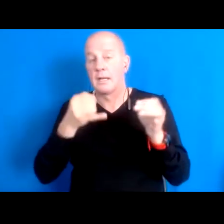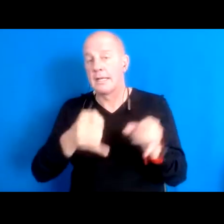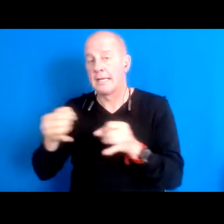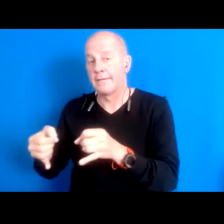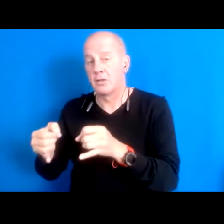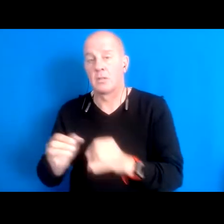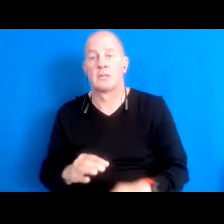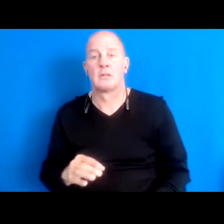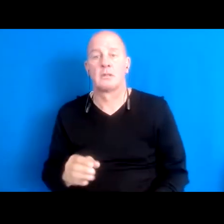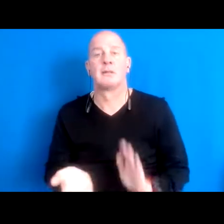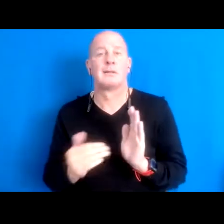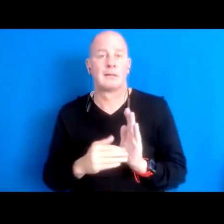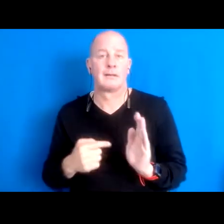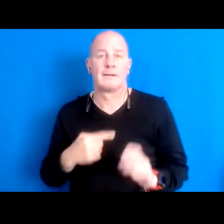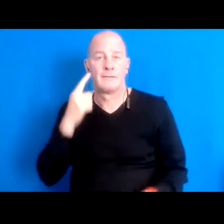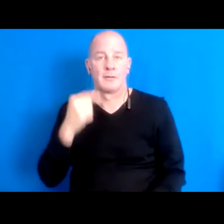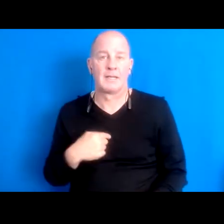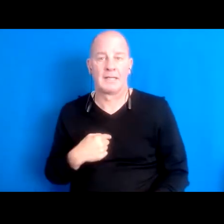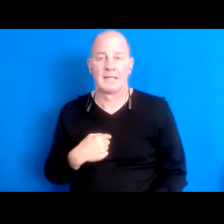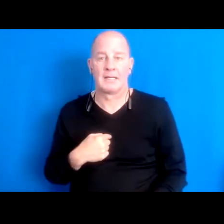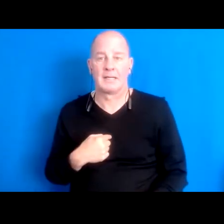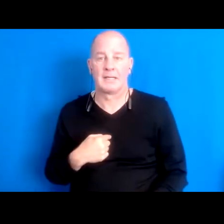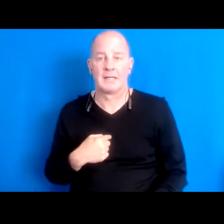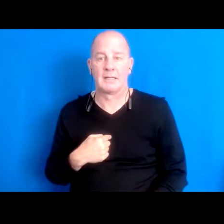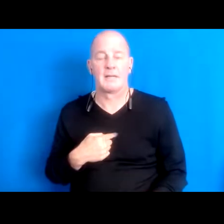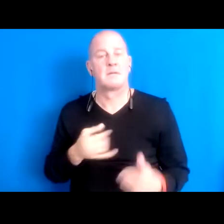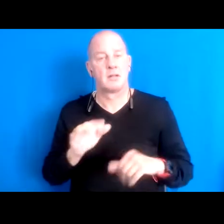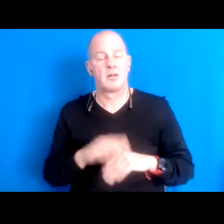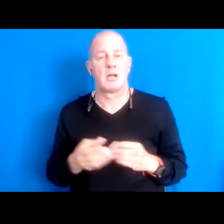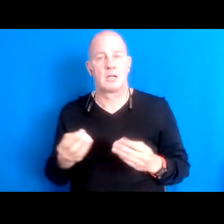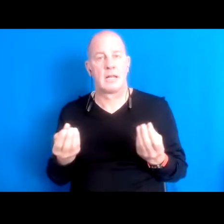16:02:42 again that's that is a stolen person on stolen lands, holding a lot of that alienation,